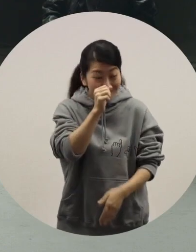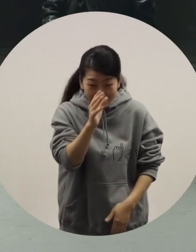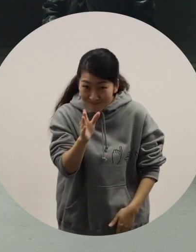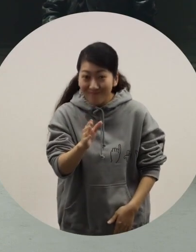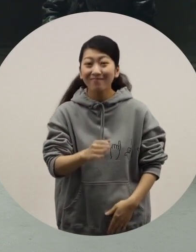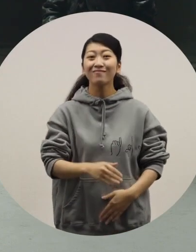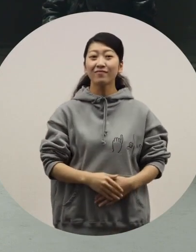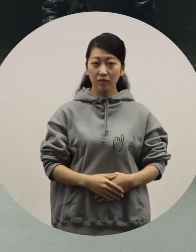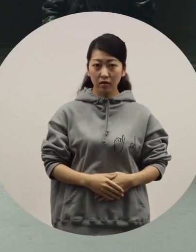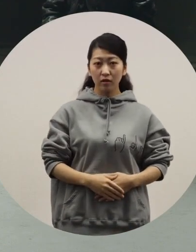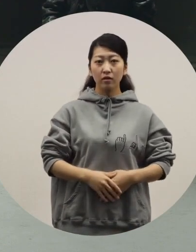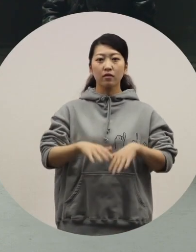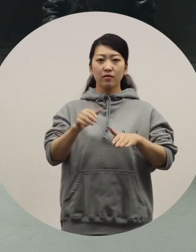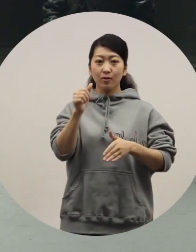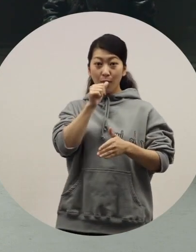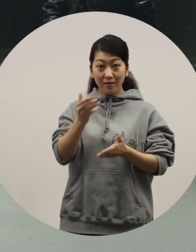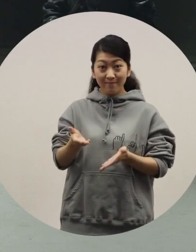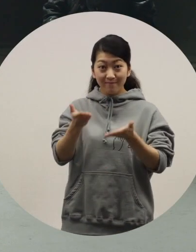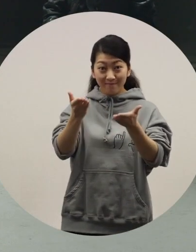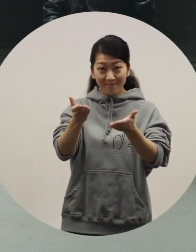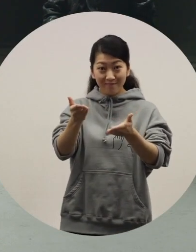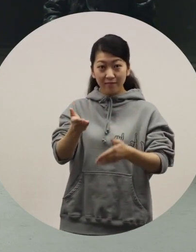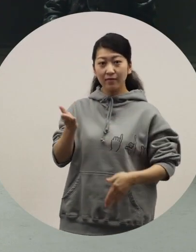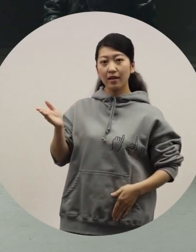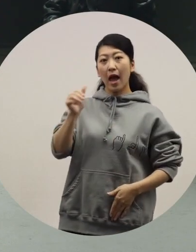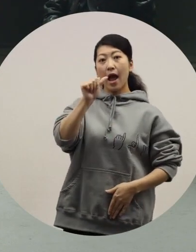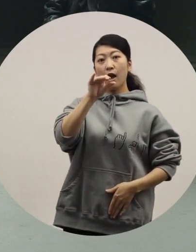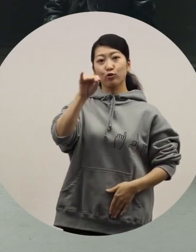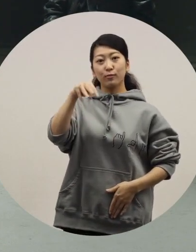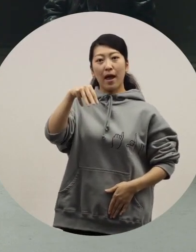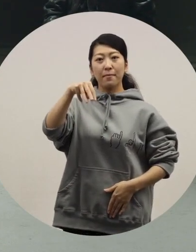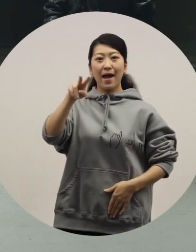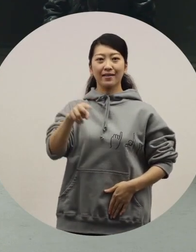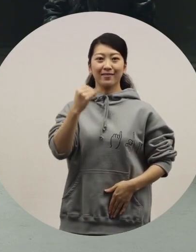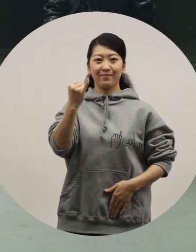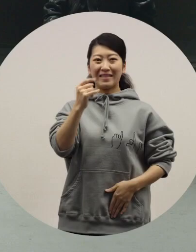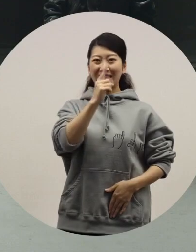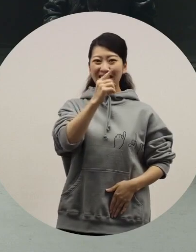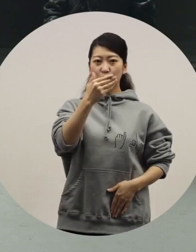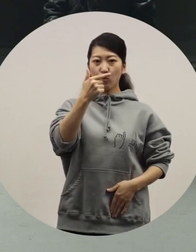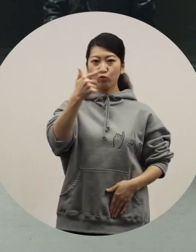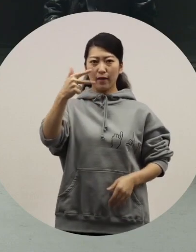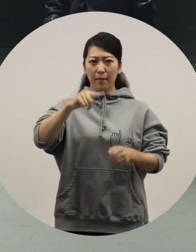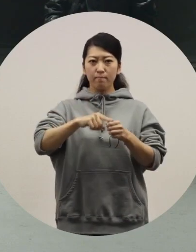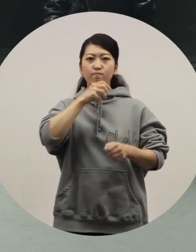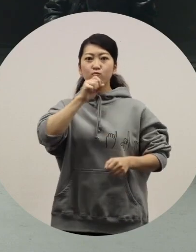[Ochiai] So, I'll introduce the interviewees. This is Mari Azuma. In 1967, she debuted as a model at the age of 17.